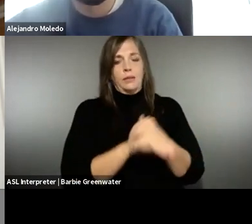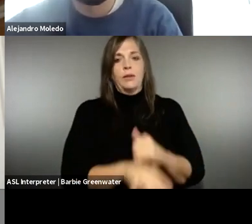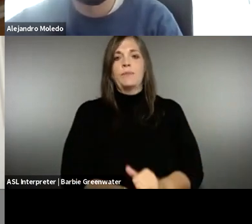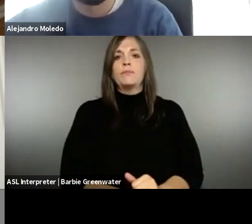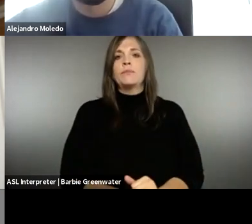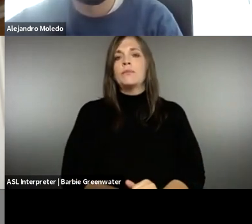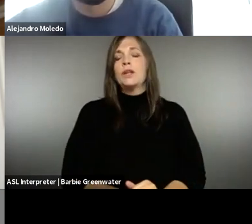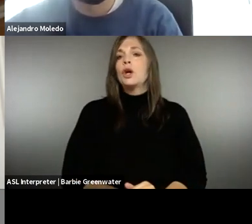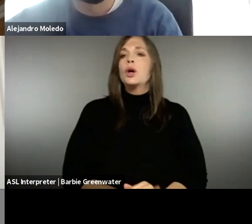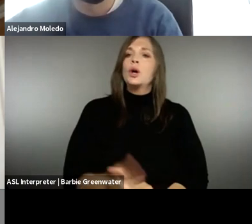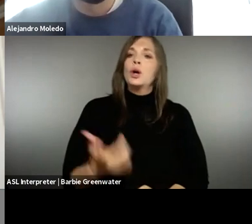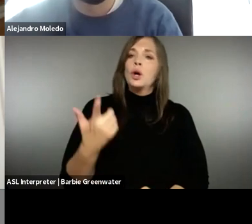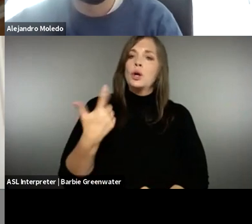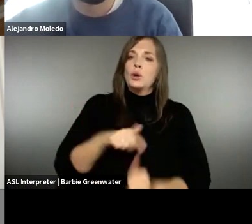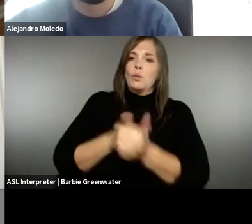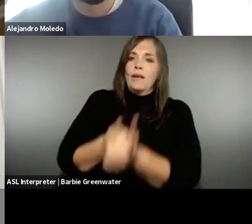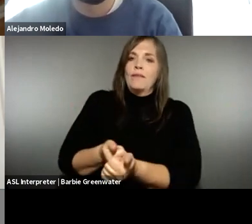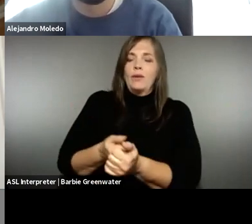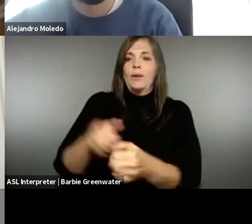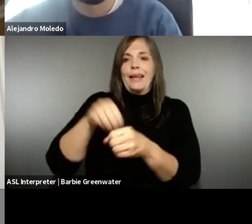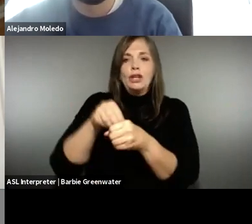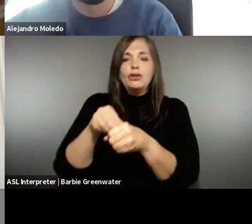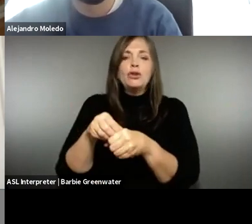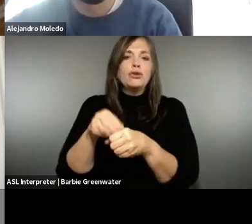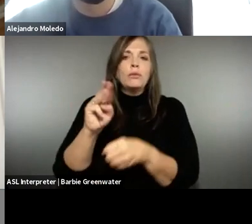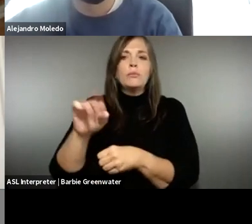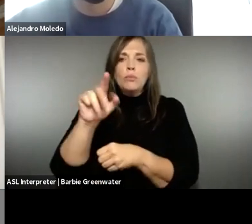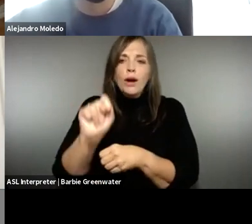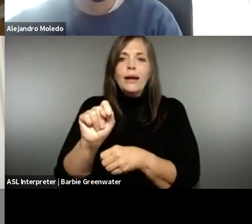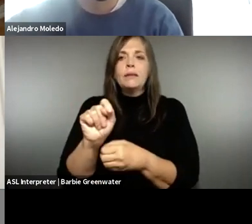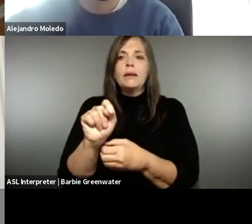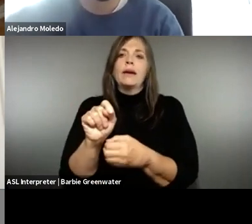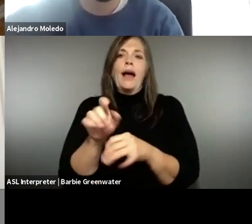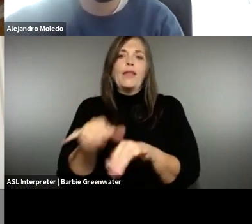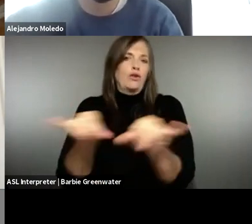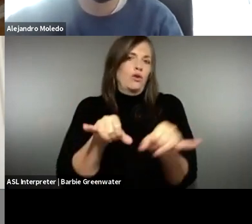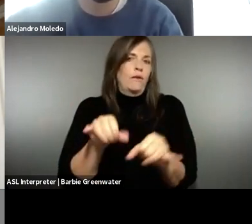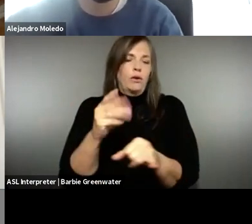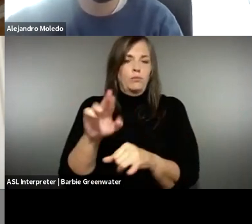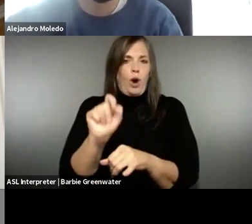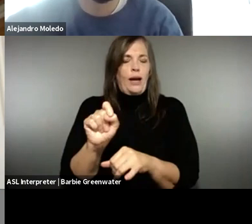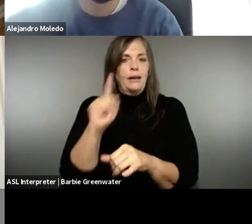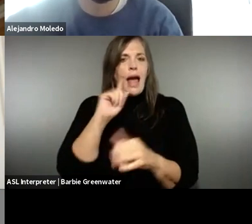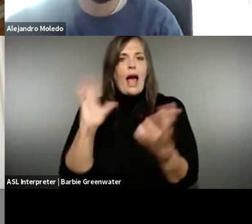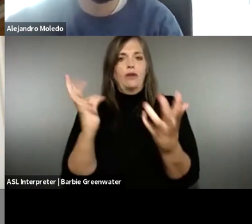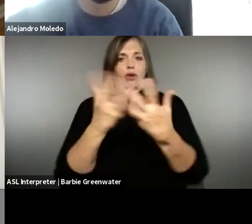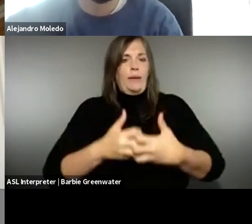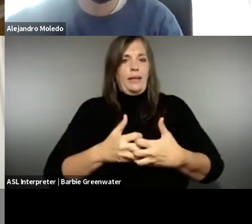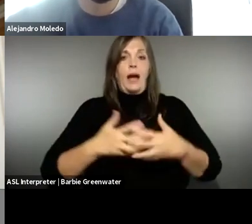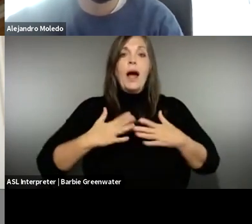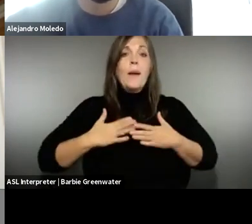and the whole directive was built on the -- whatever, uniform market or whatever it's called, internal market